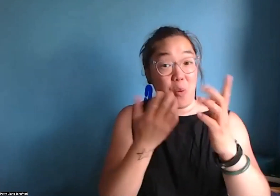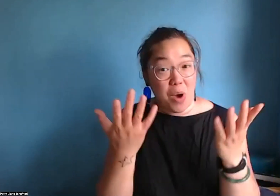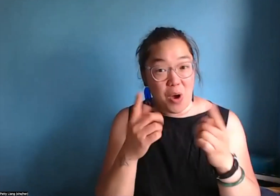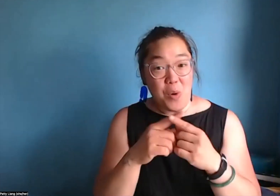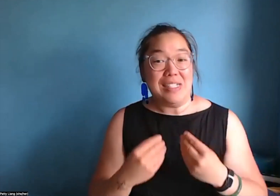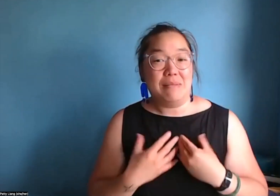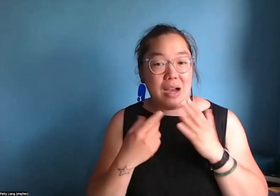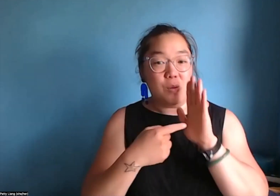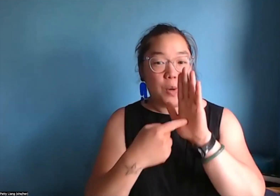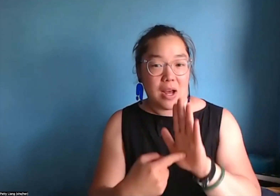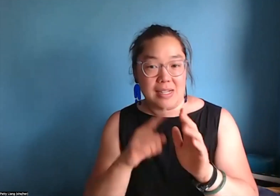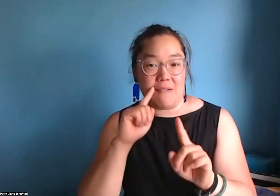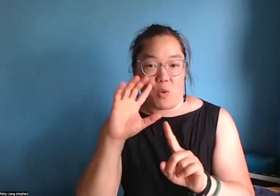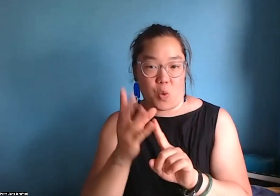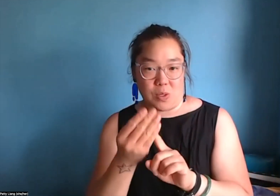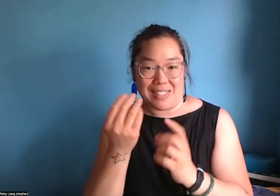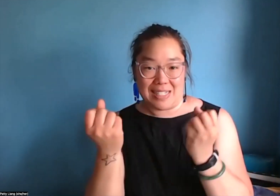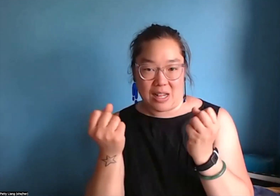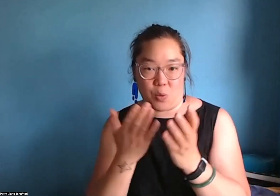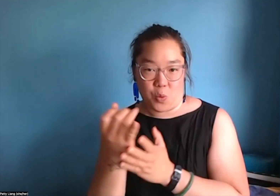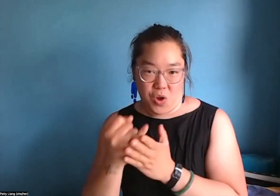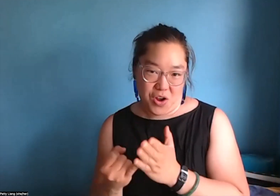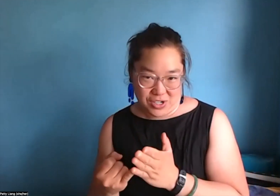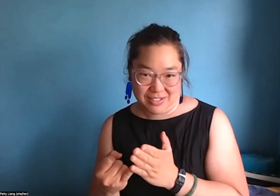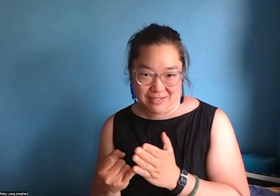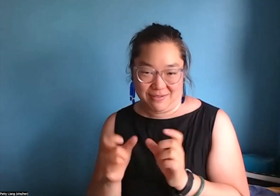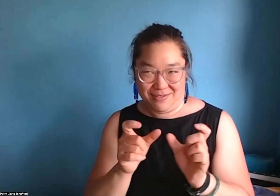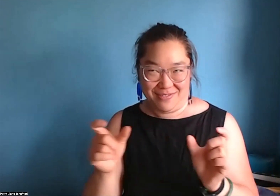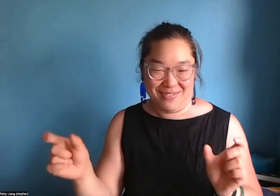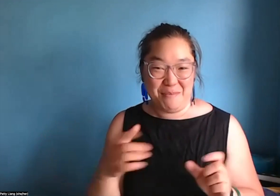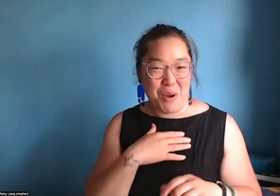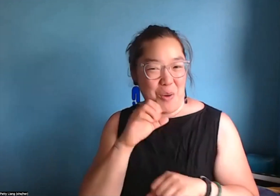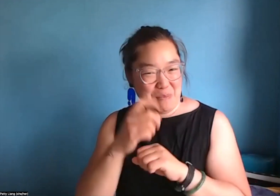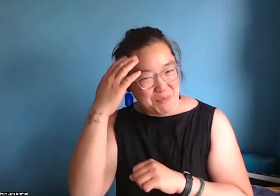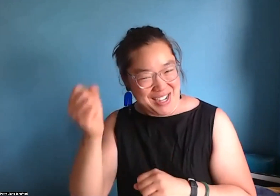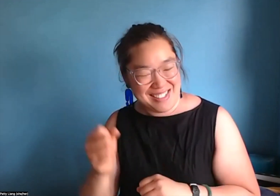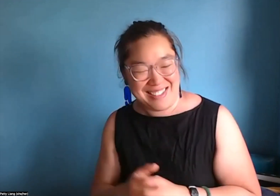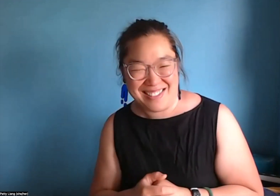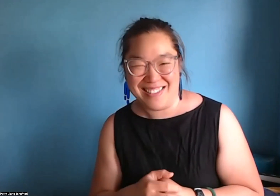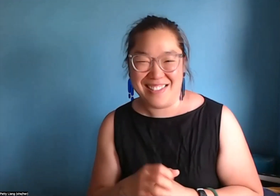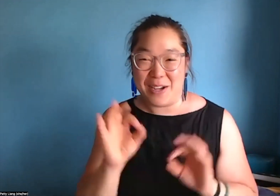Our vision is to inspire by showcasing Deaf culture and Deaf Community Arts.